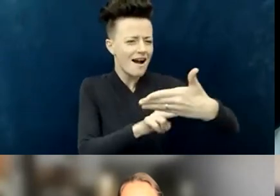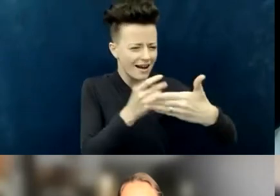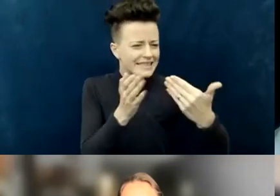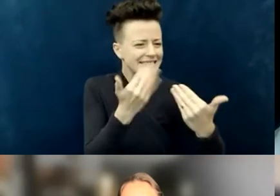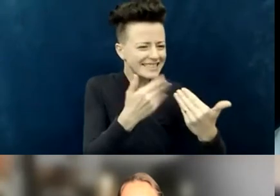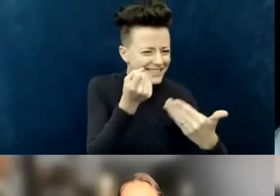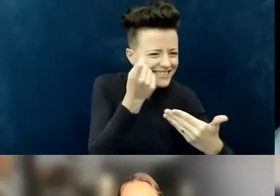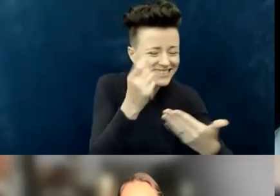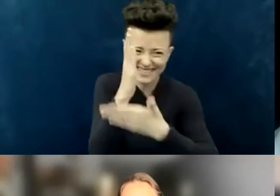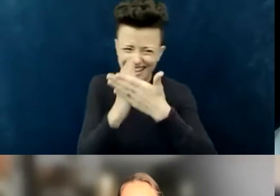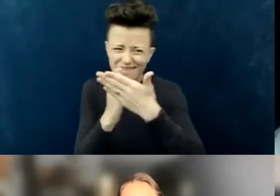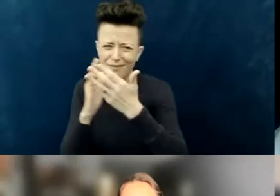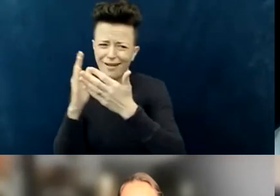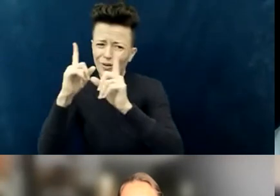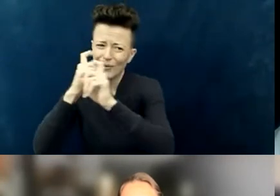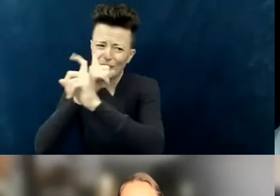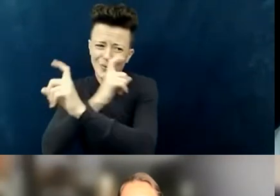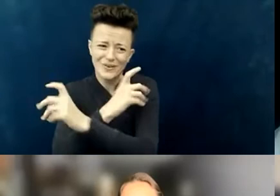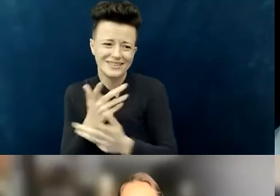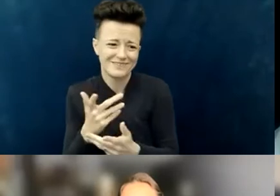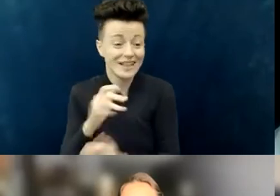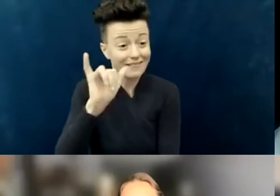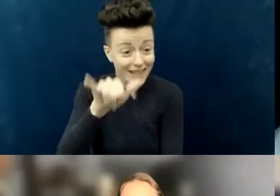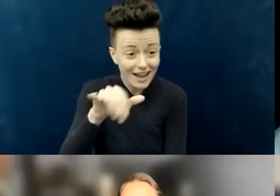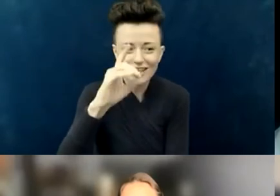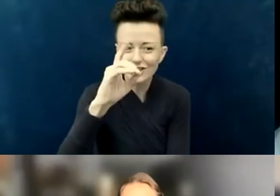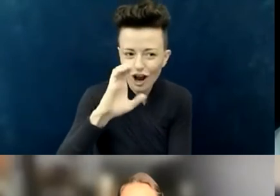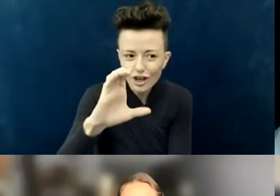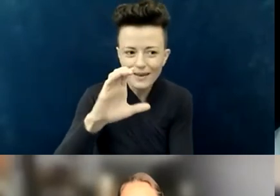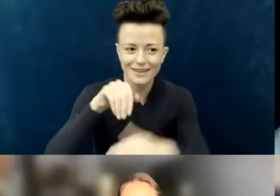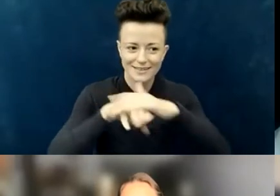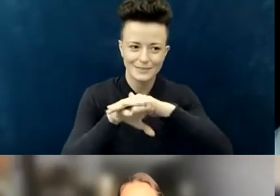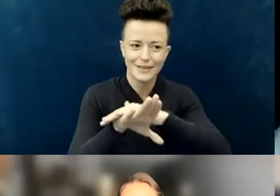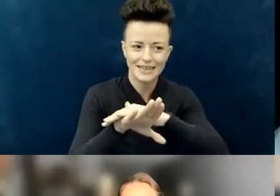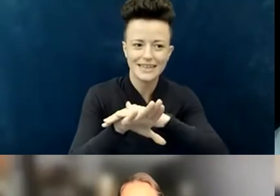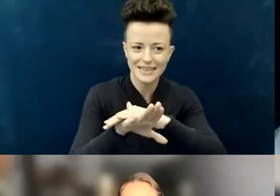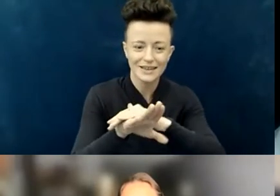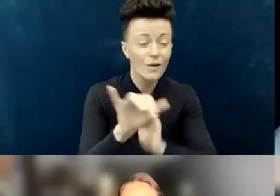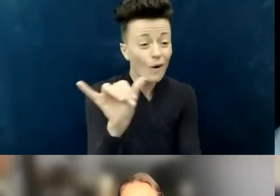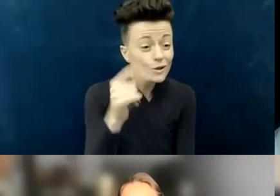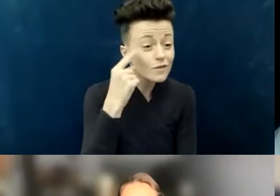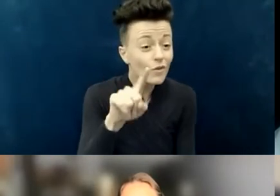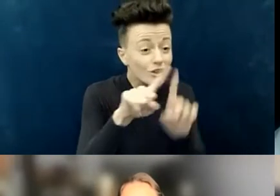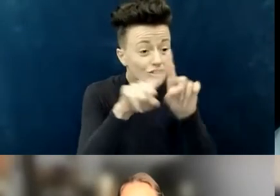The other is as we're doing document accessibility for screen readers, there's certain things like everything needs to be left-justified